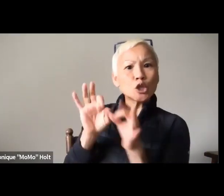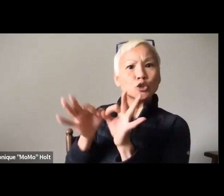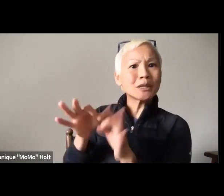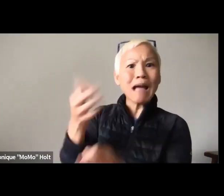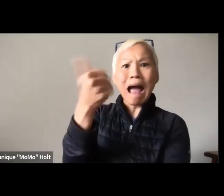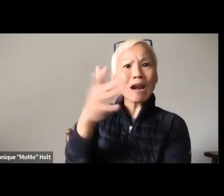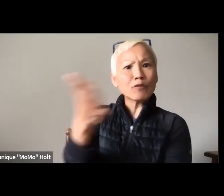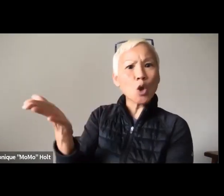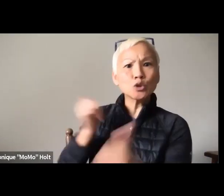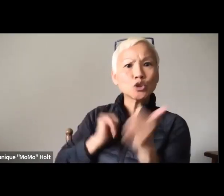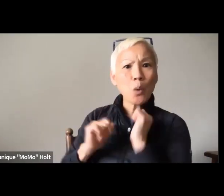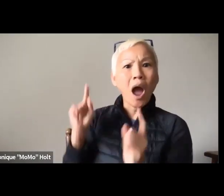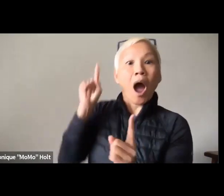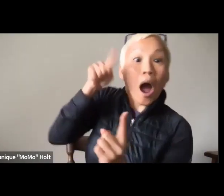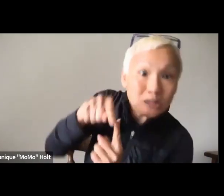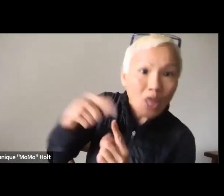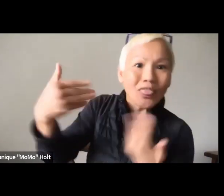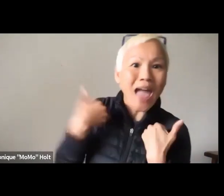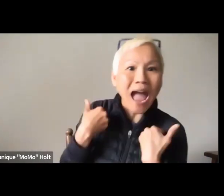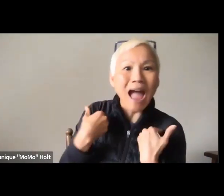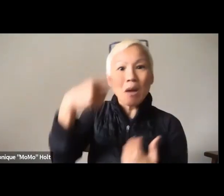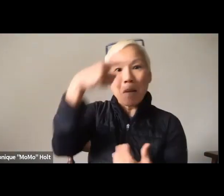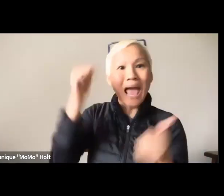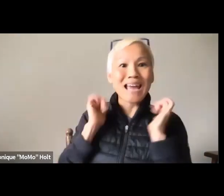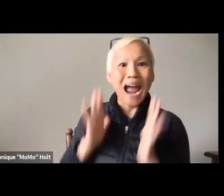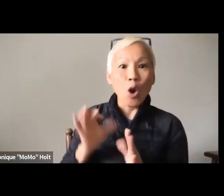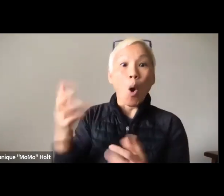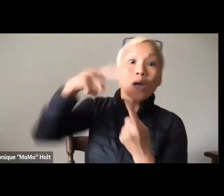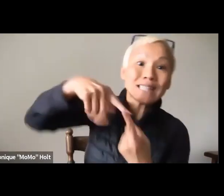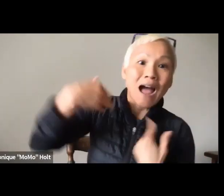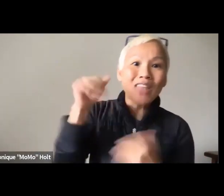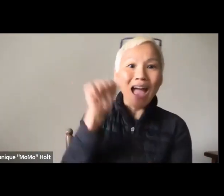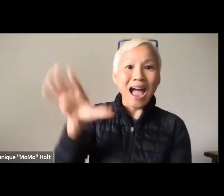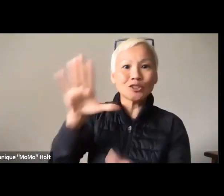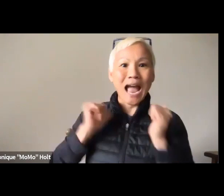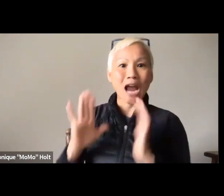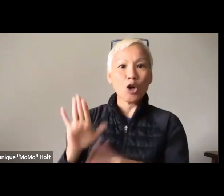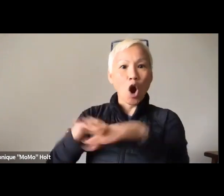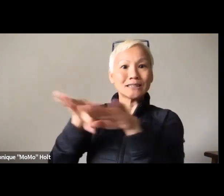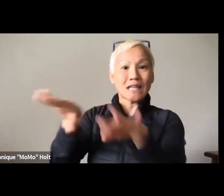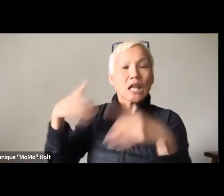when it comes to black and Asian interpreters, they don't ever call me to do anything